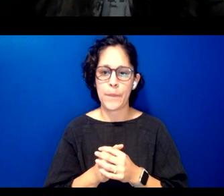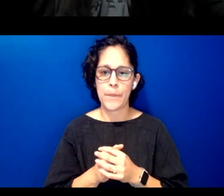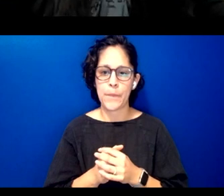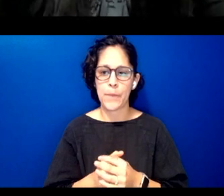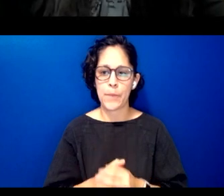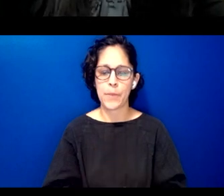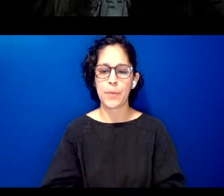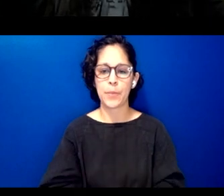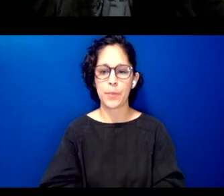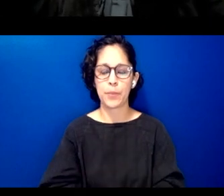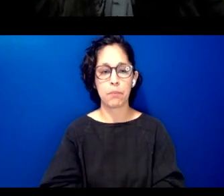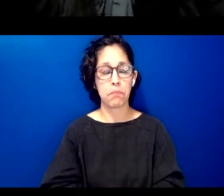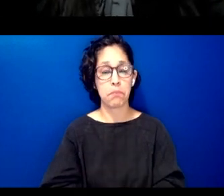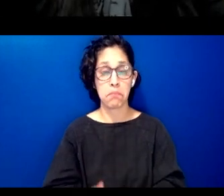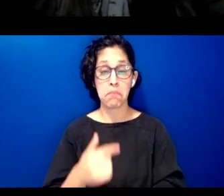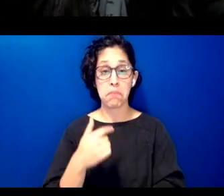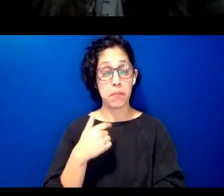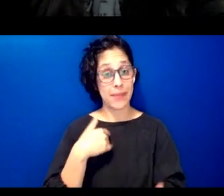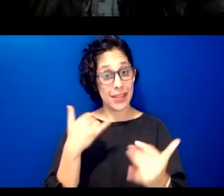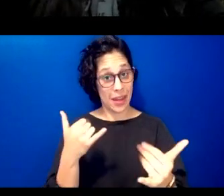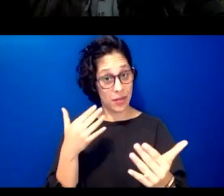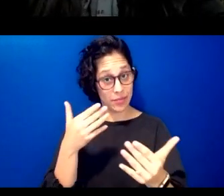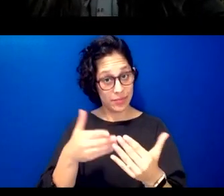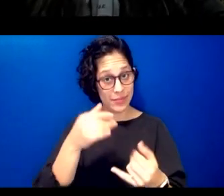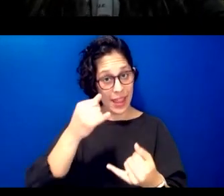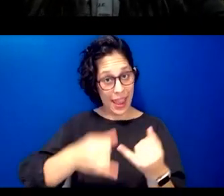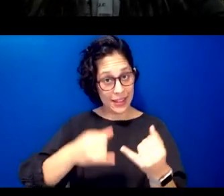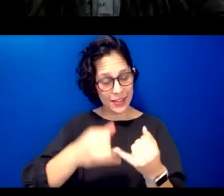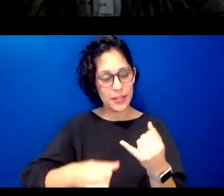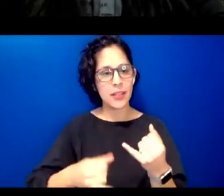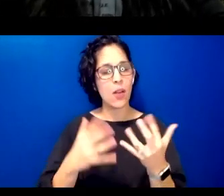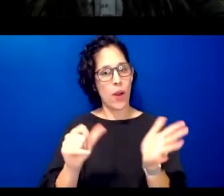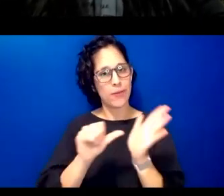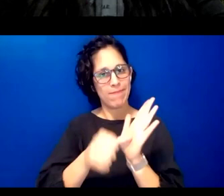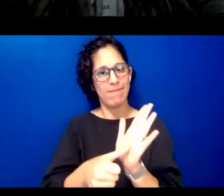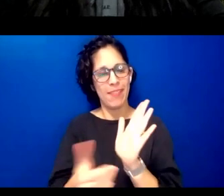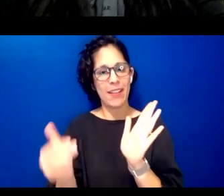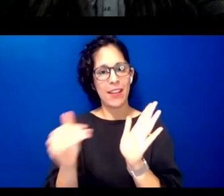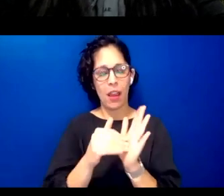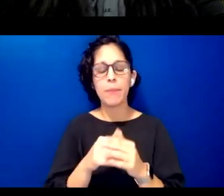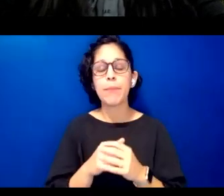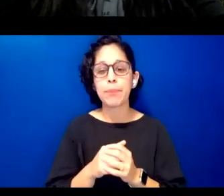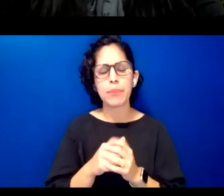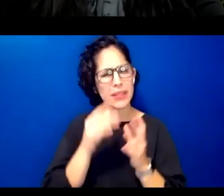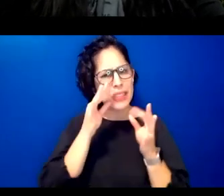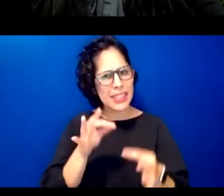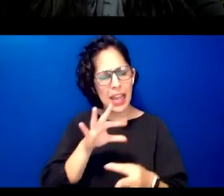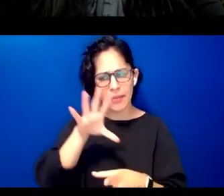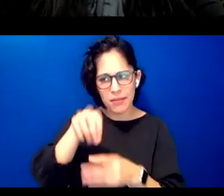as i wrap up i want to again re-emphasize that when we engage in digital tools and technology